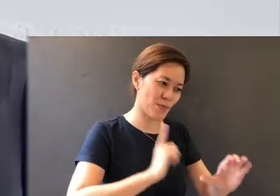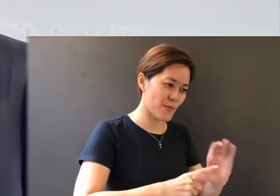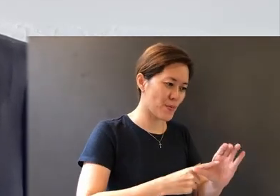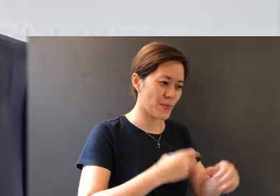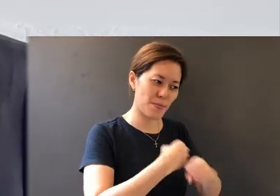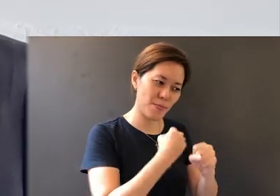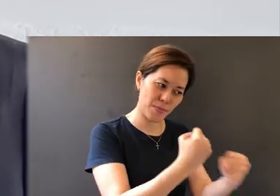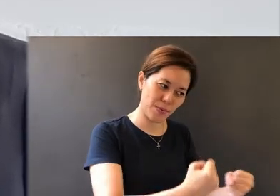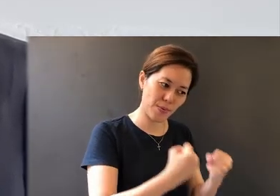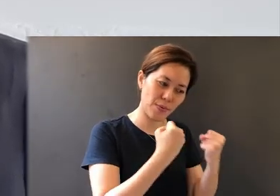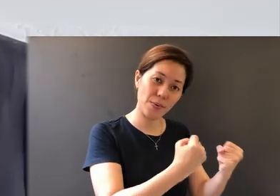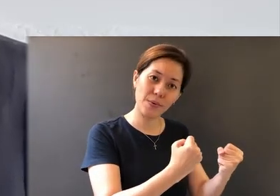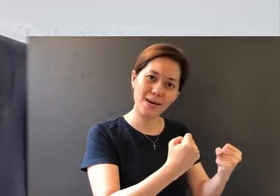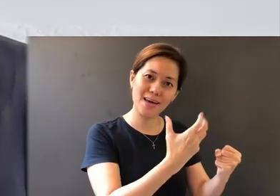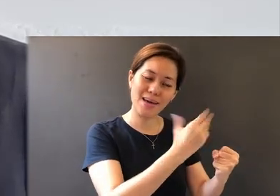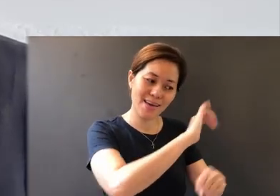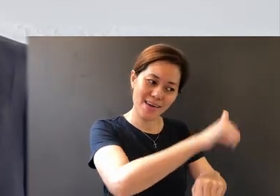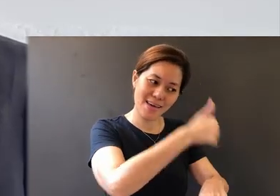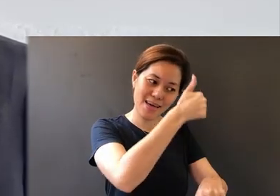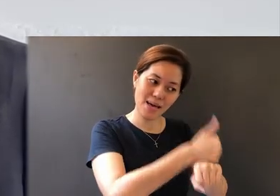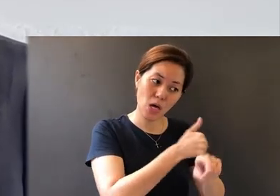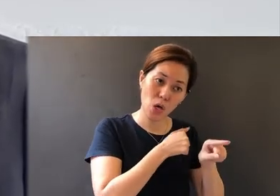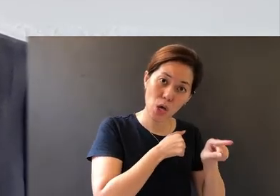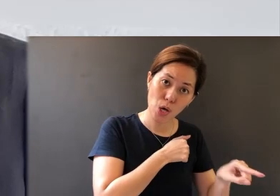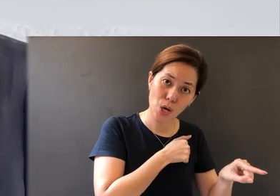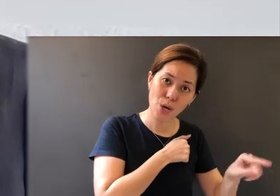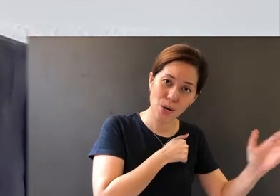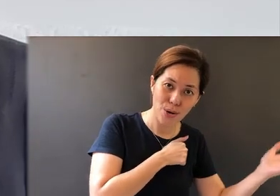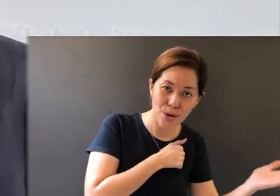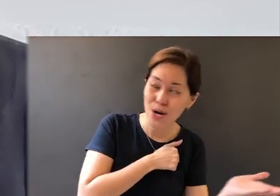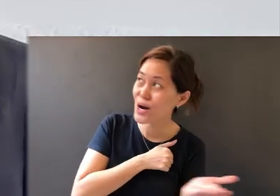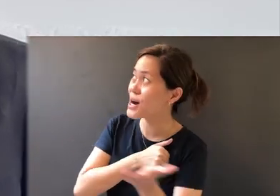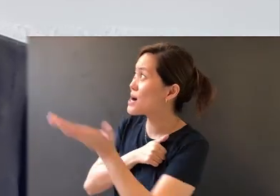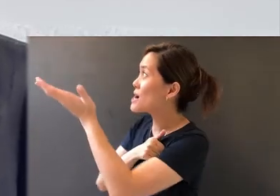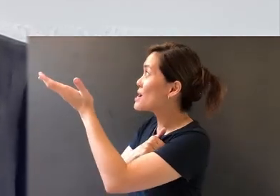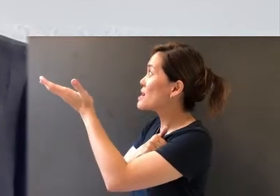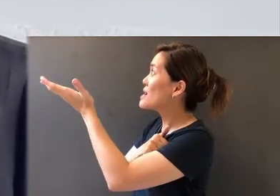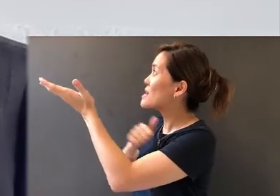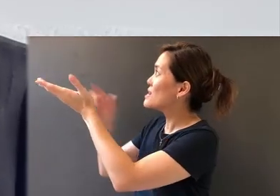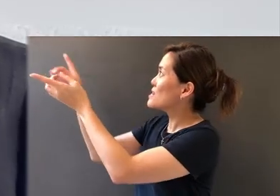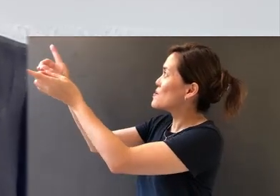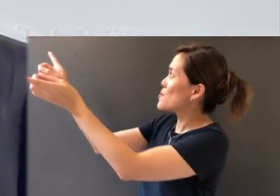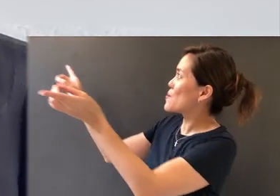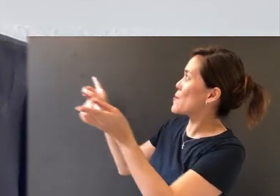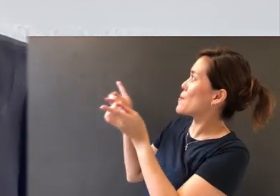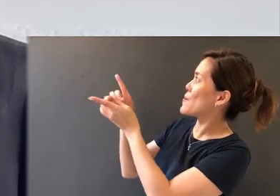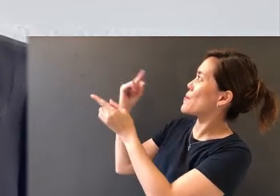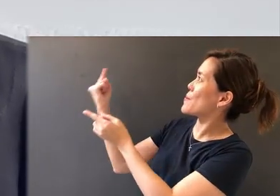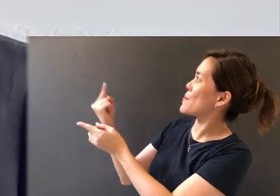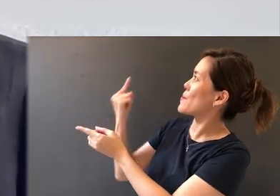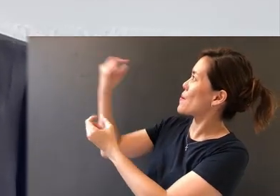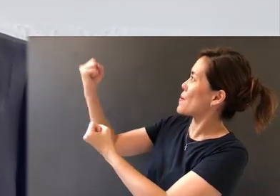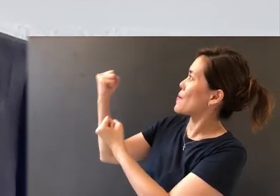strengthen, and establish you. To Him be the dominion forever